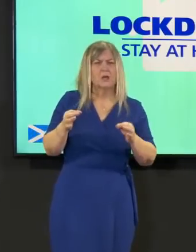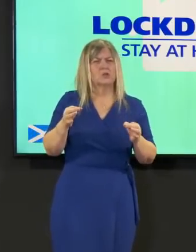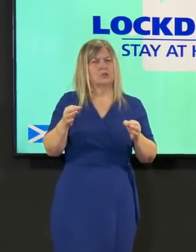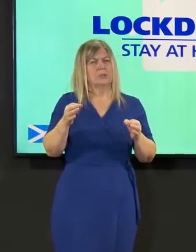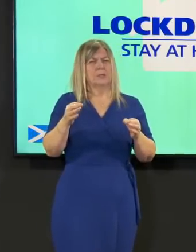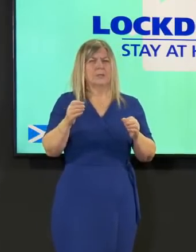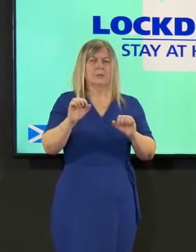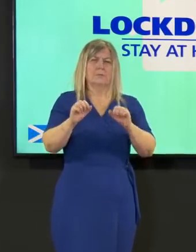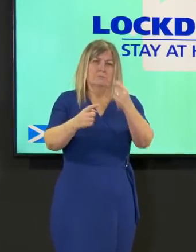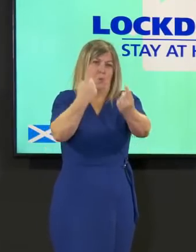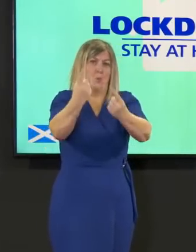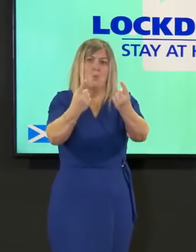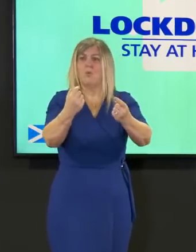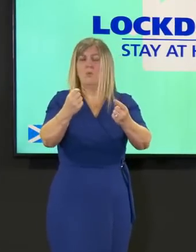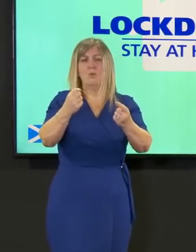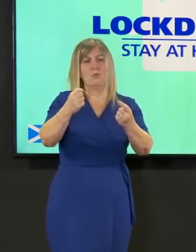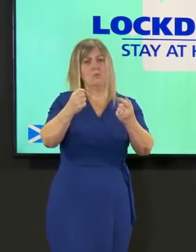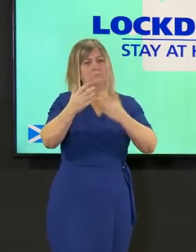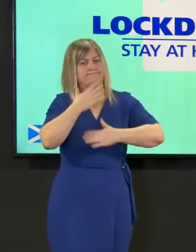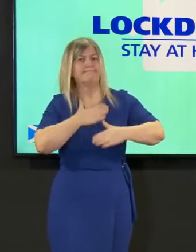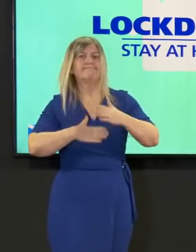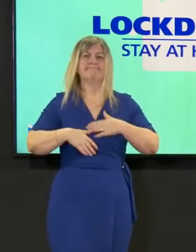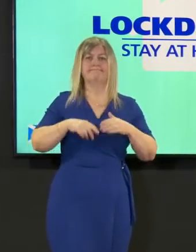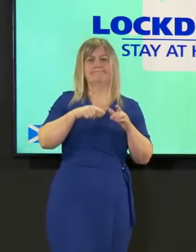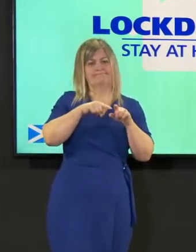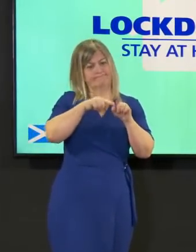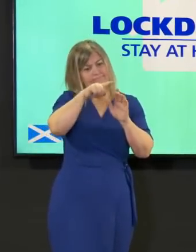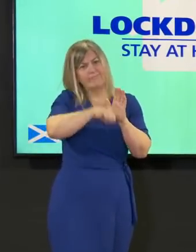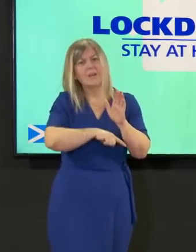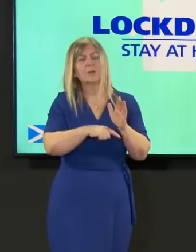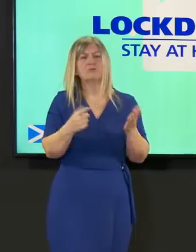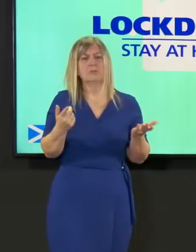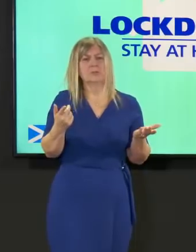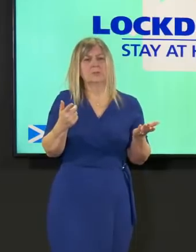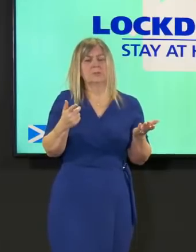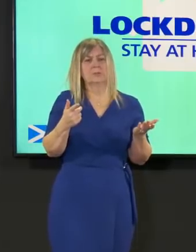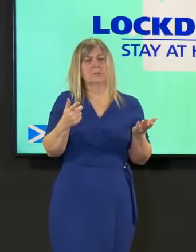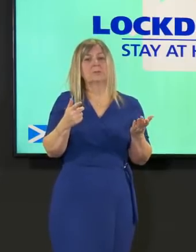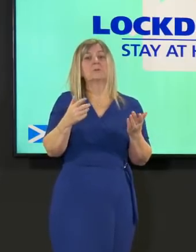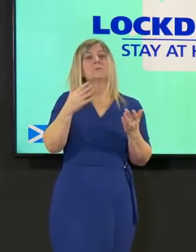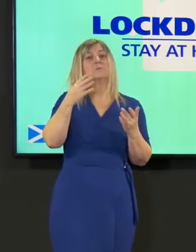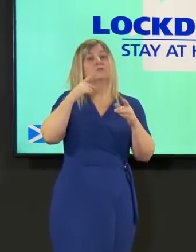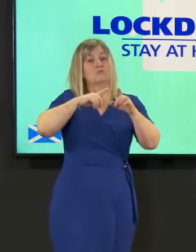restrictions that are currently in place the easing of those restrictions as we take those